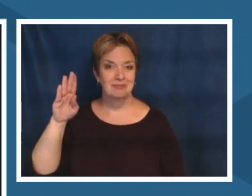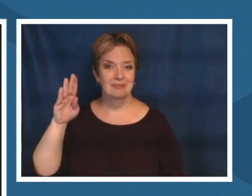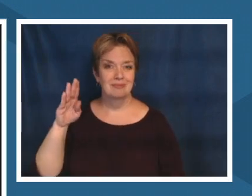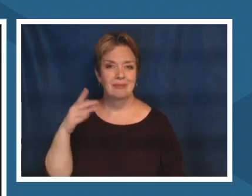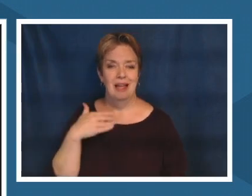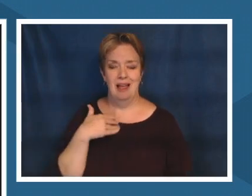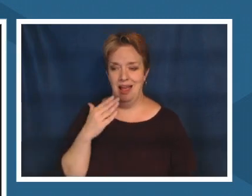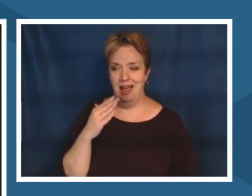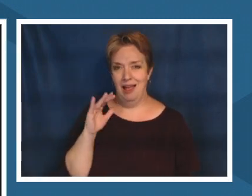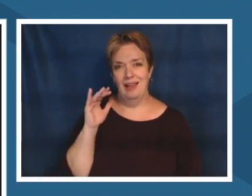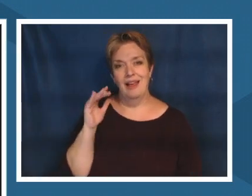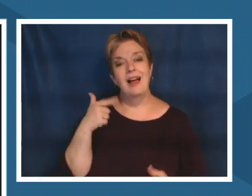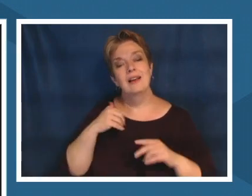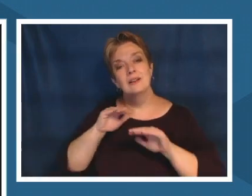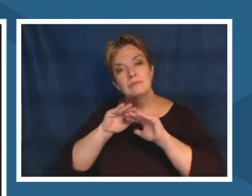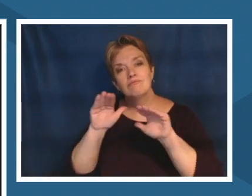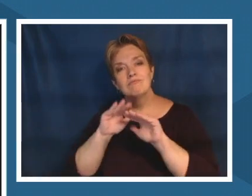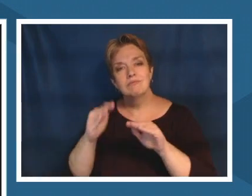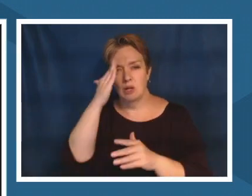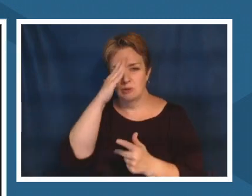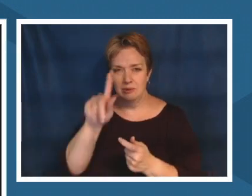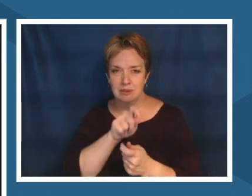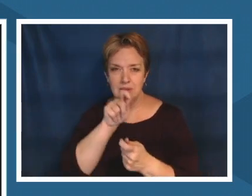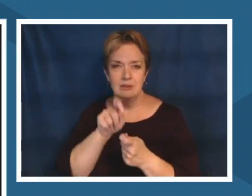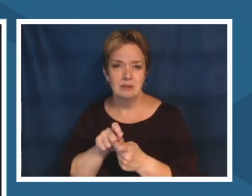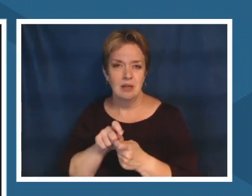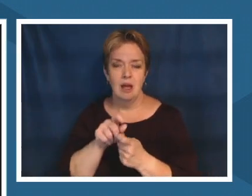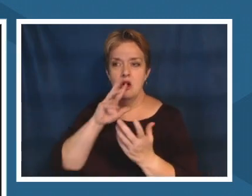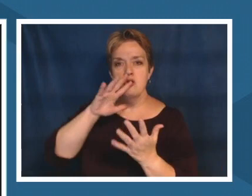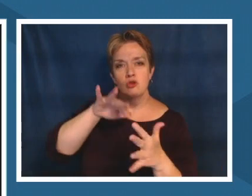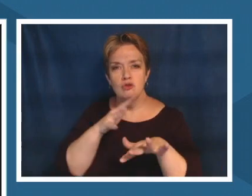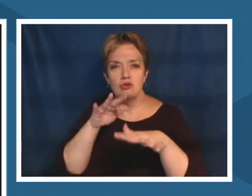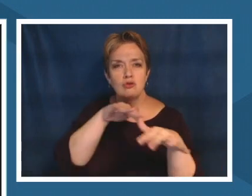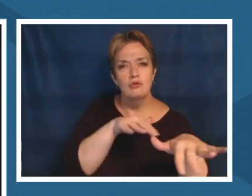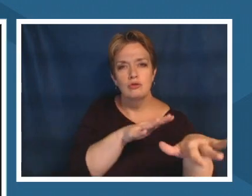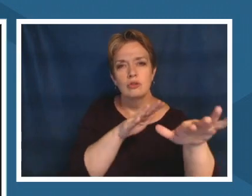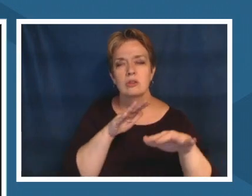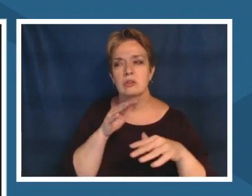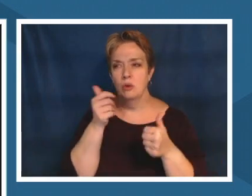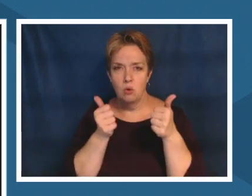i swim i know exactly what the currents